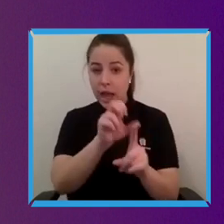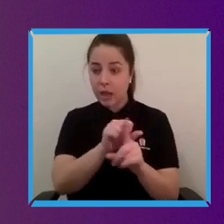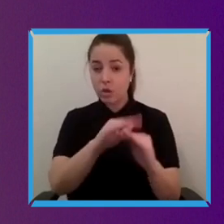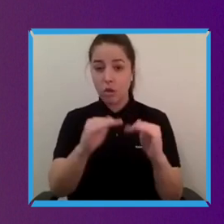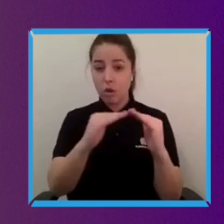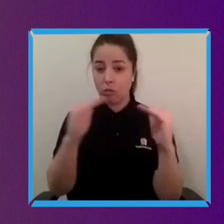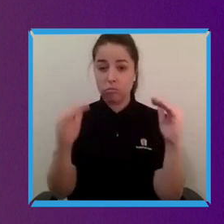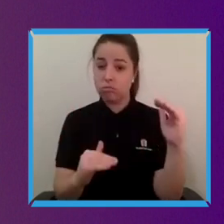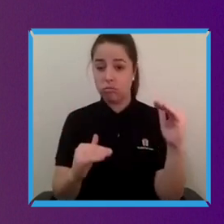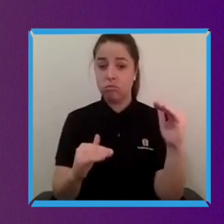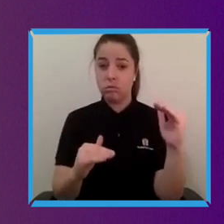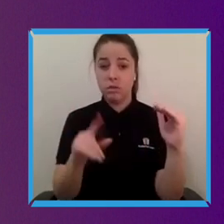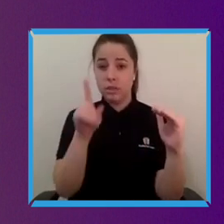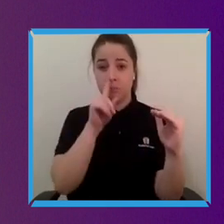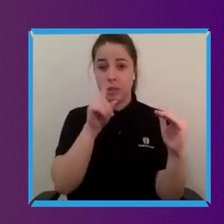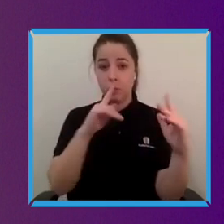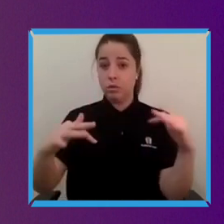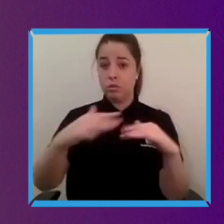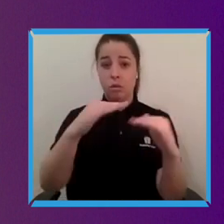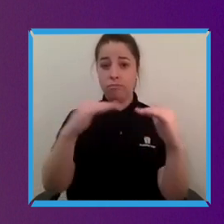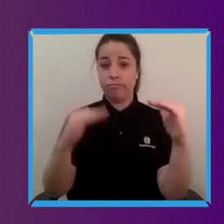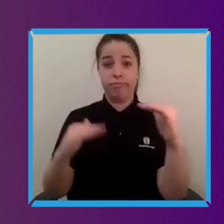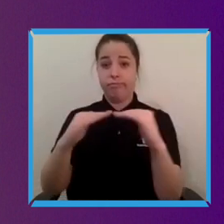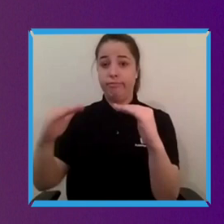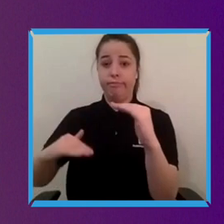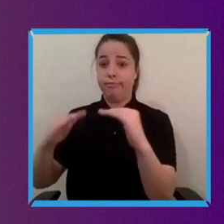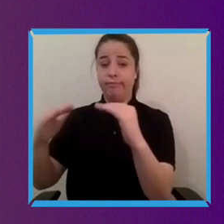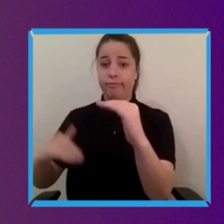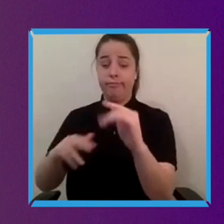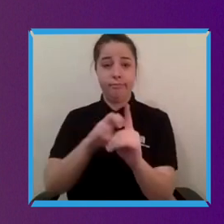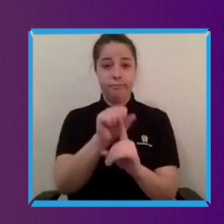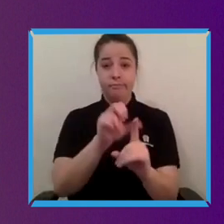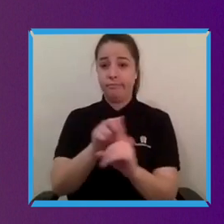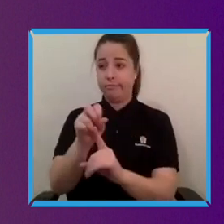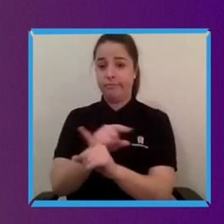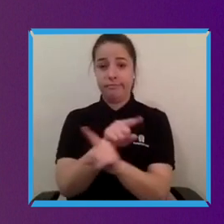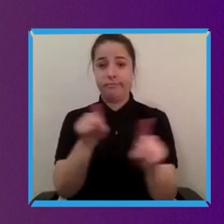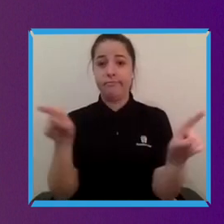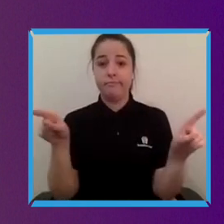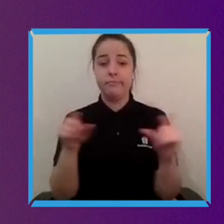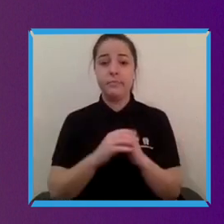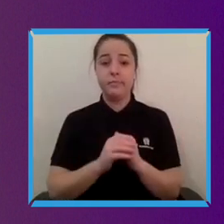that we that we've witnessed out there but for those sort of watching this webinar so like